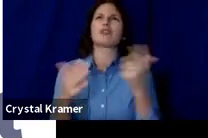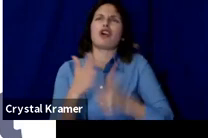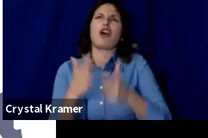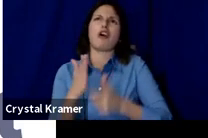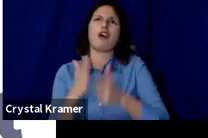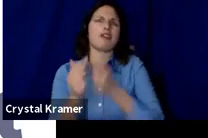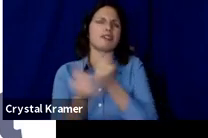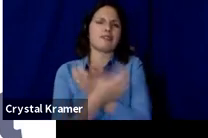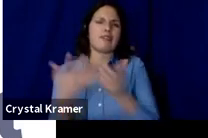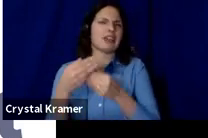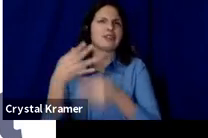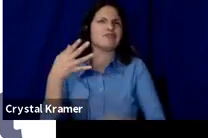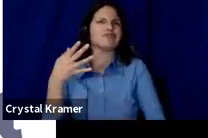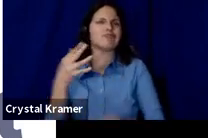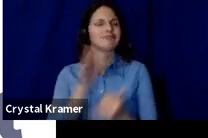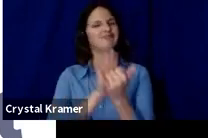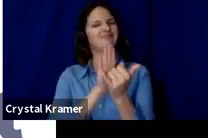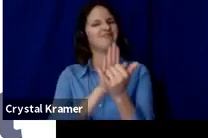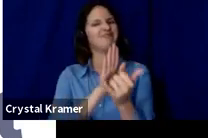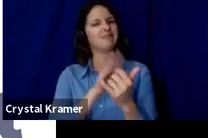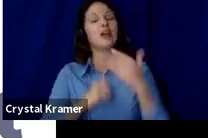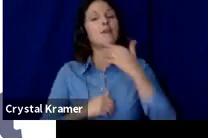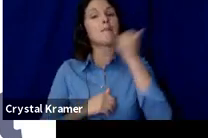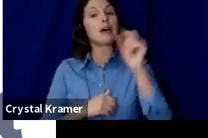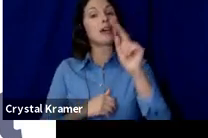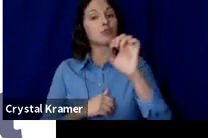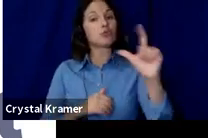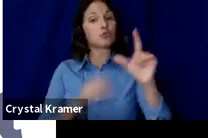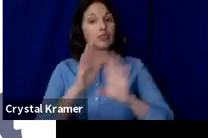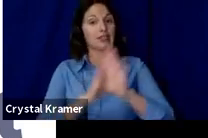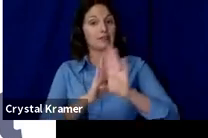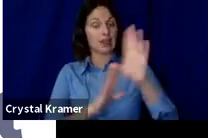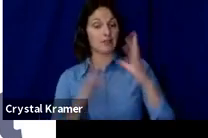Your best tool in developing a strong budget is research.